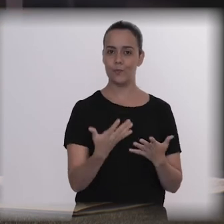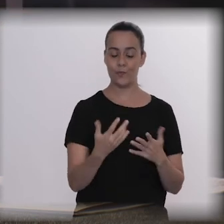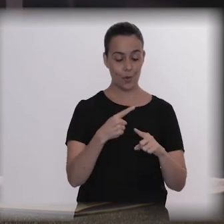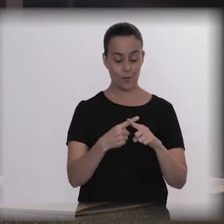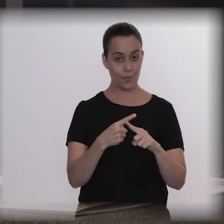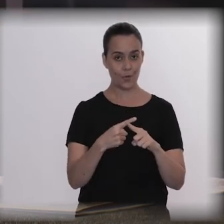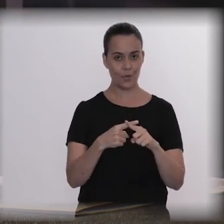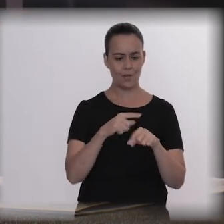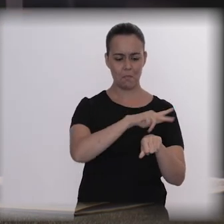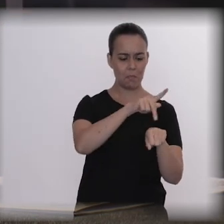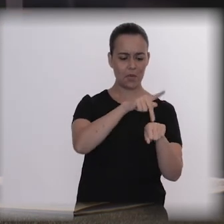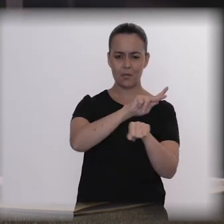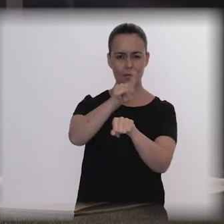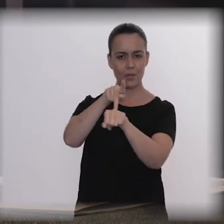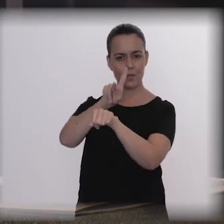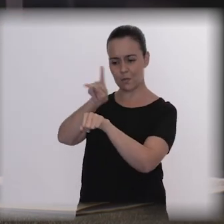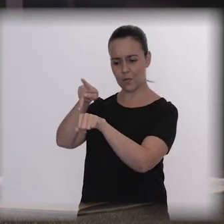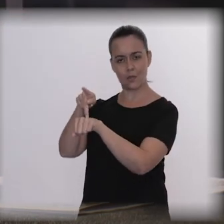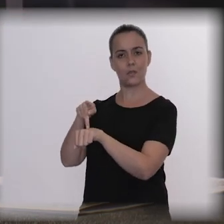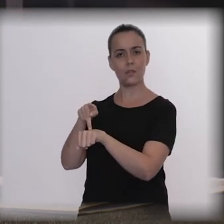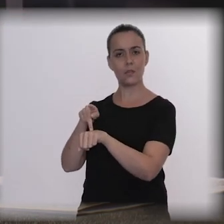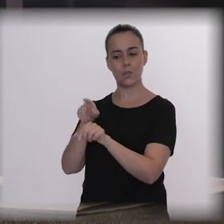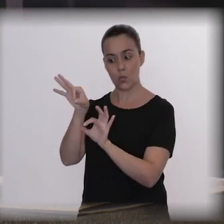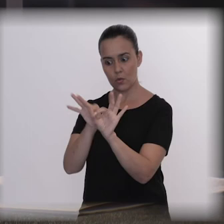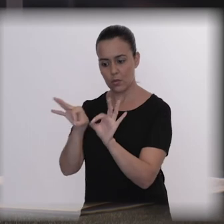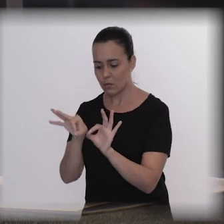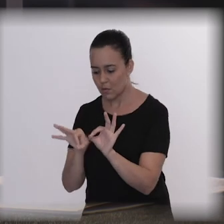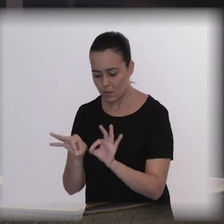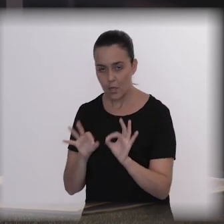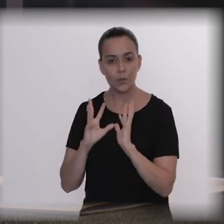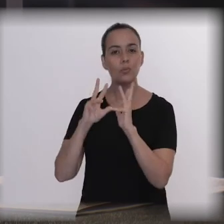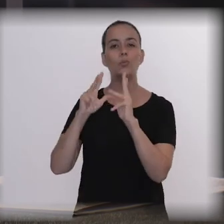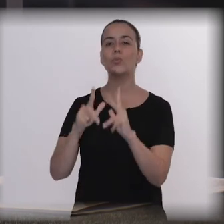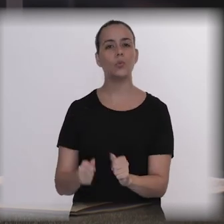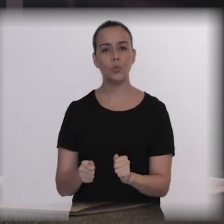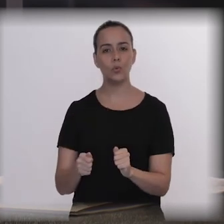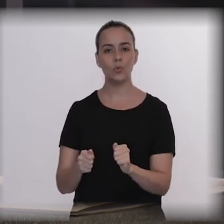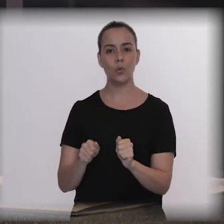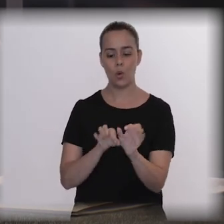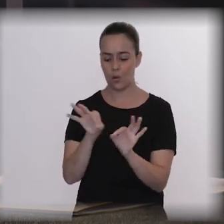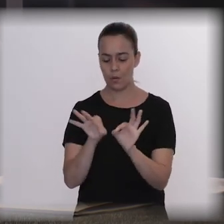countries that have adopted an effective policy of suicide prevention, all of them had a systematic reduction